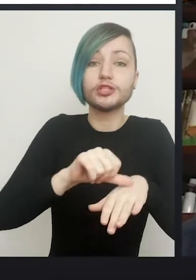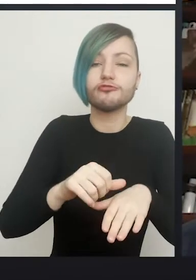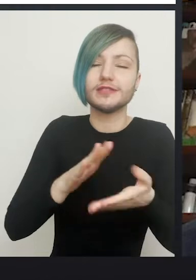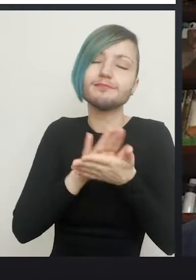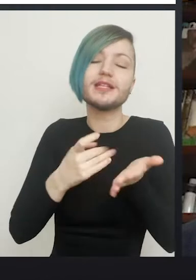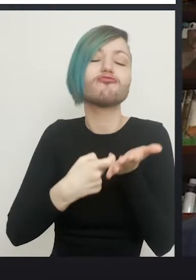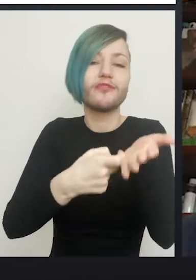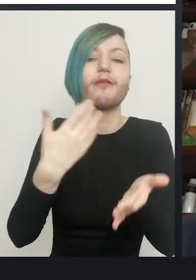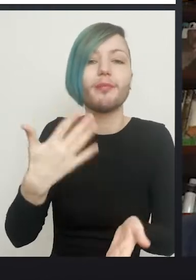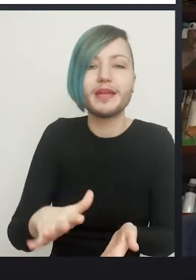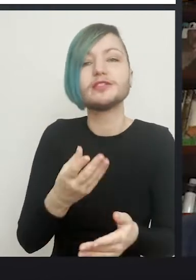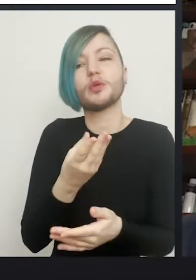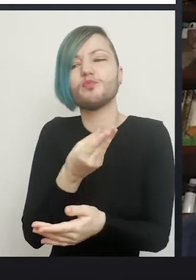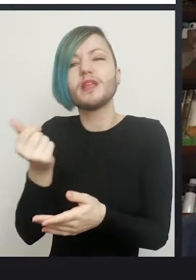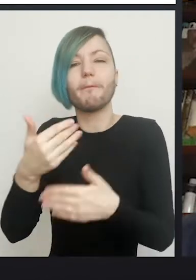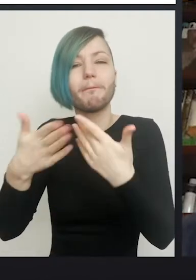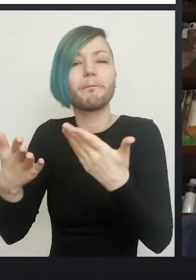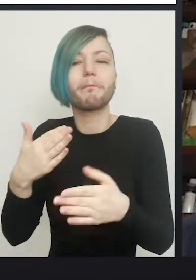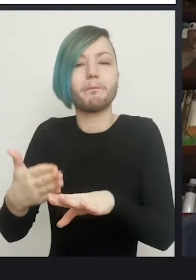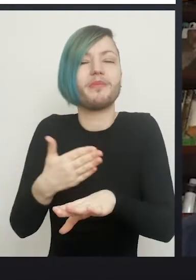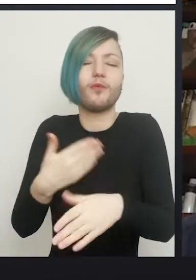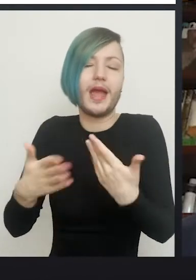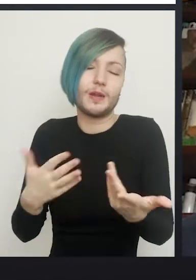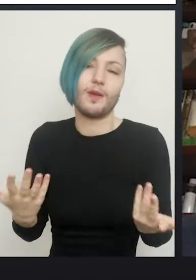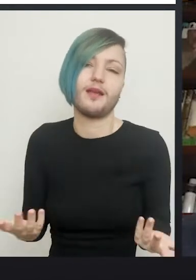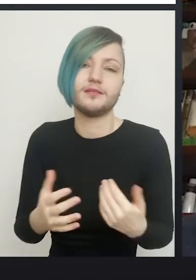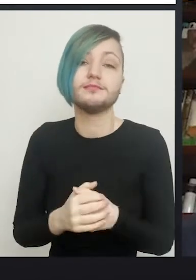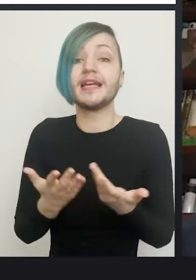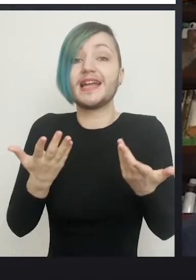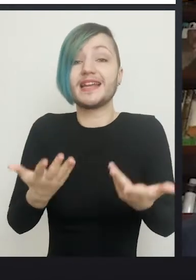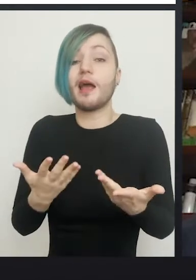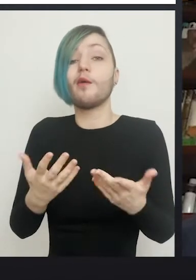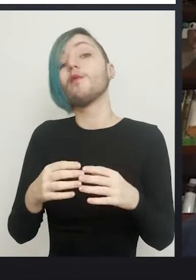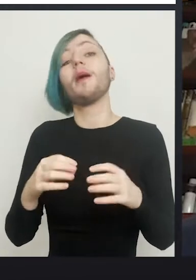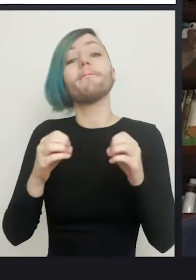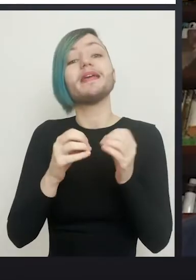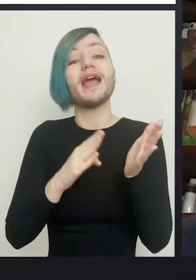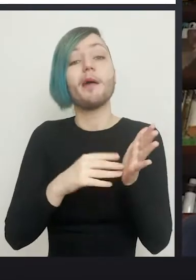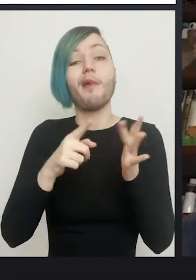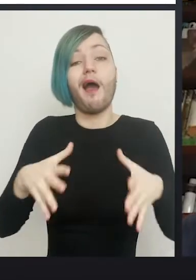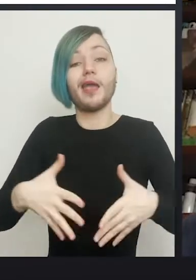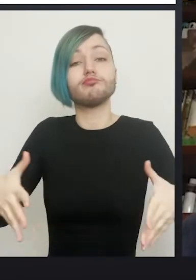addressed. At the moment there's an absolute cut-off at 31 BMI, and if you're above that,